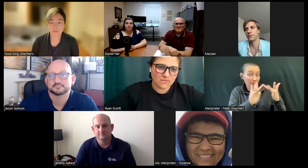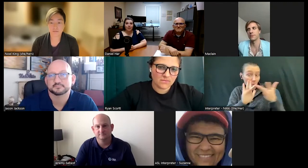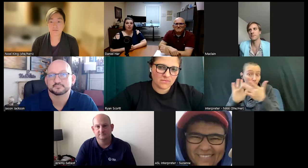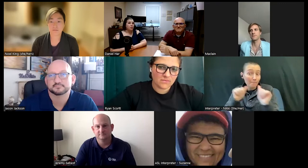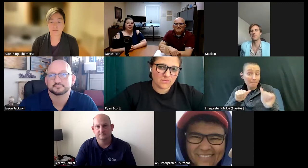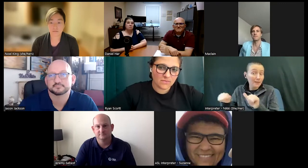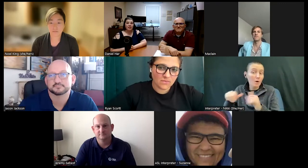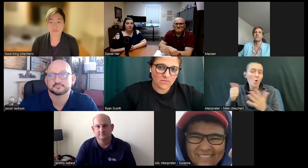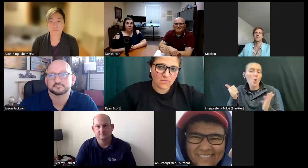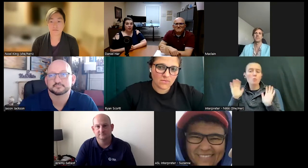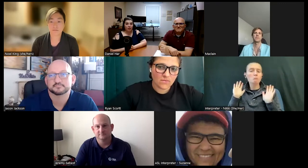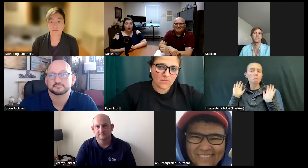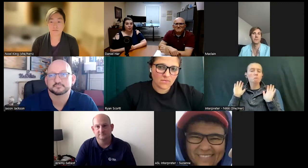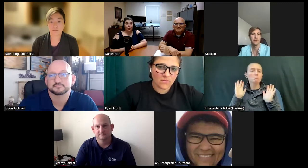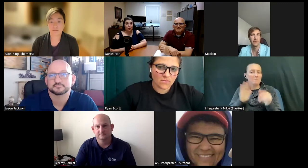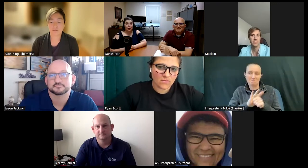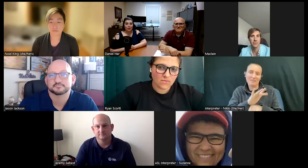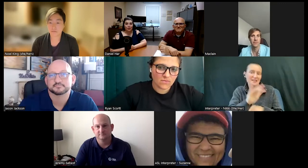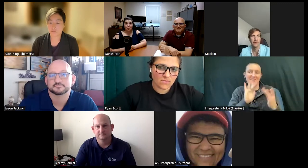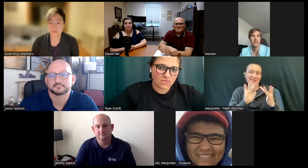you were getting plenty of networking opportunity through your internship so